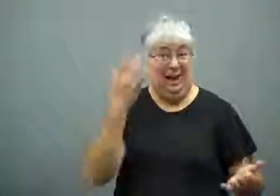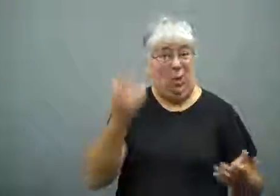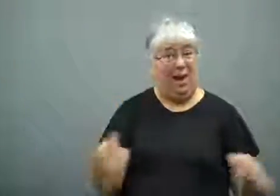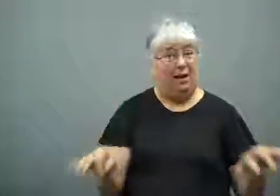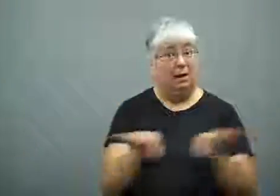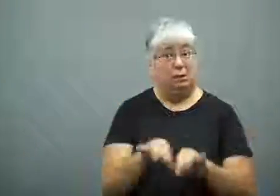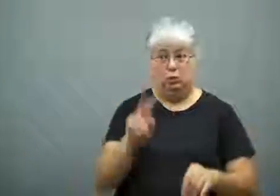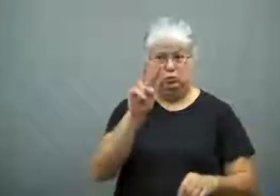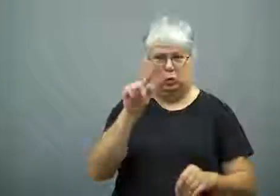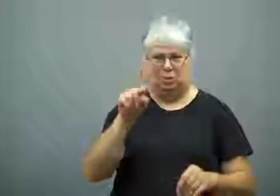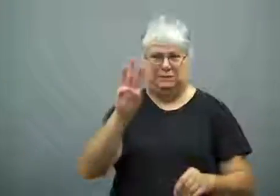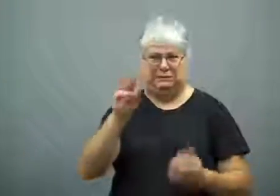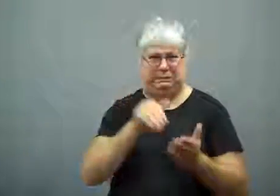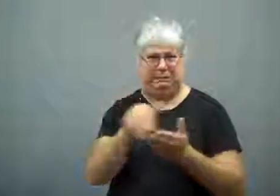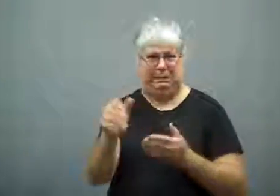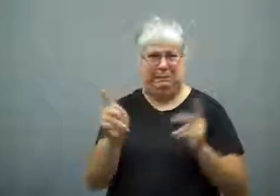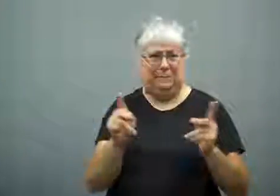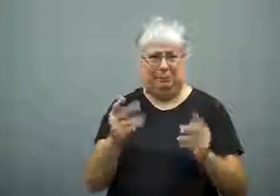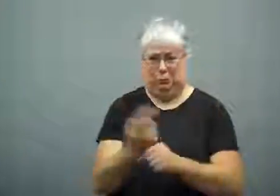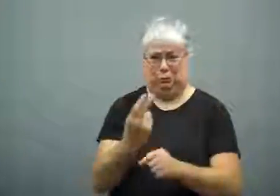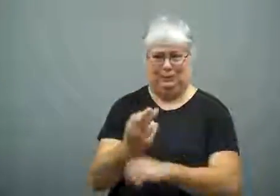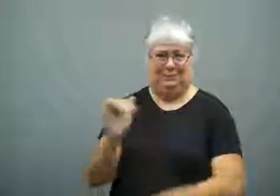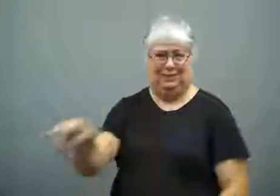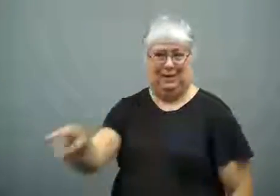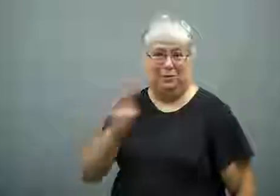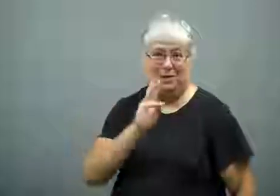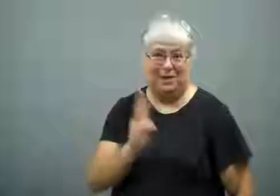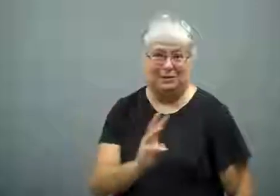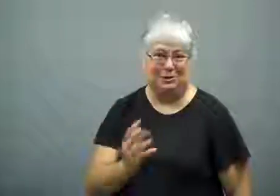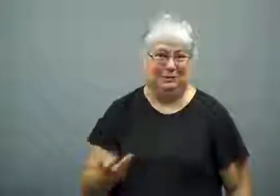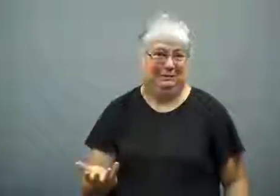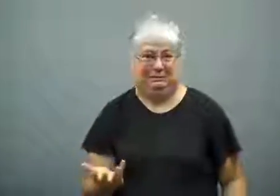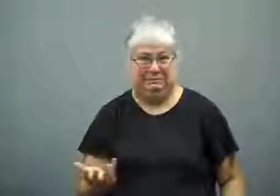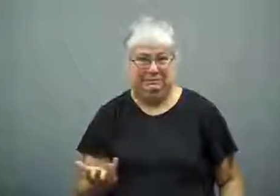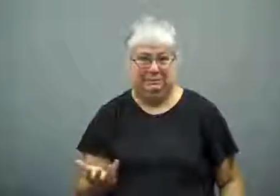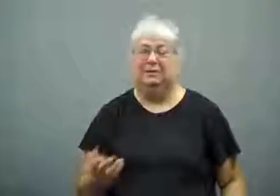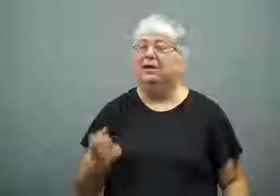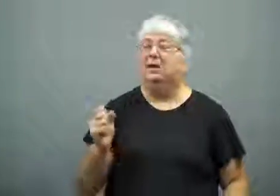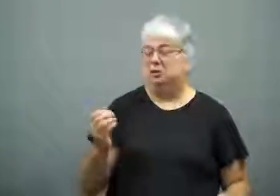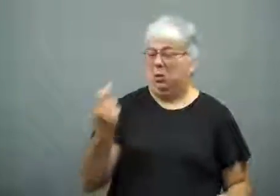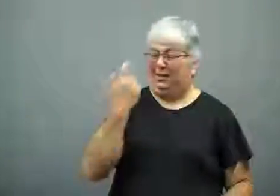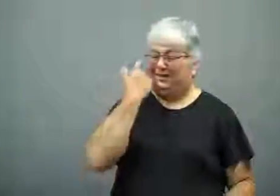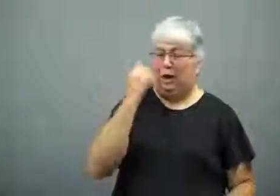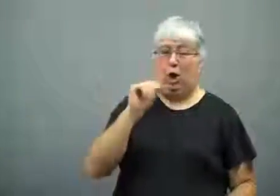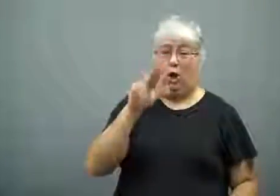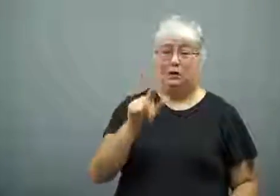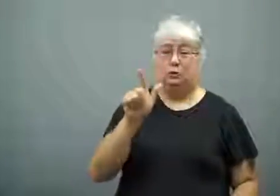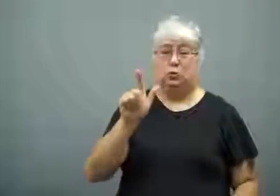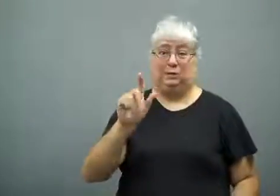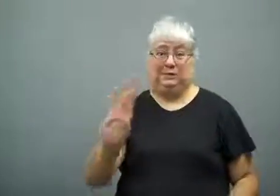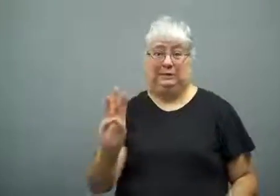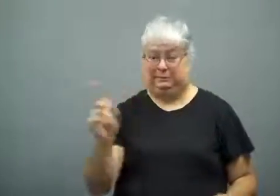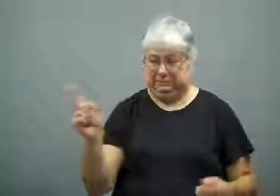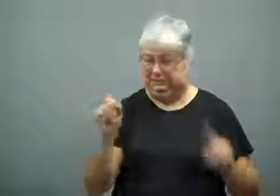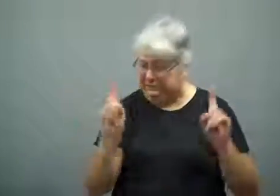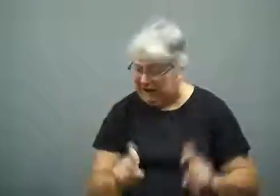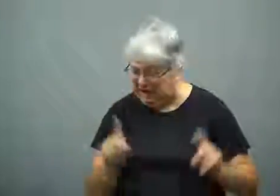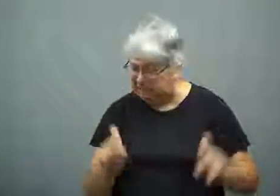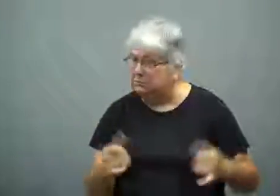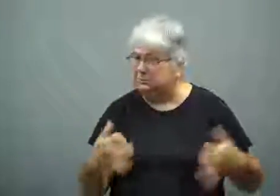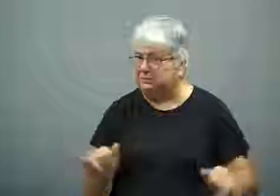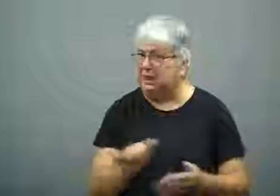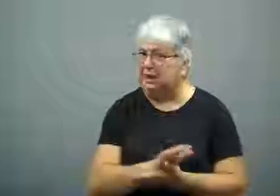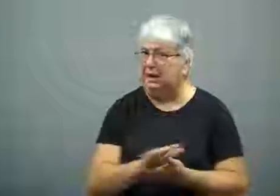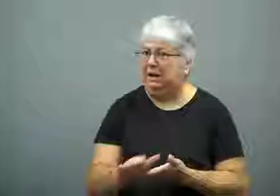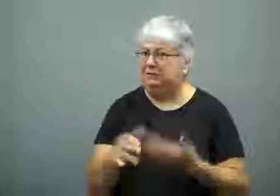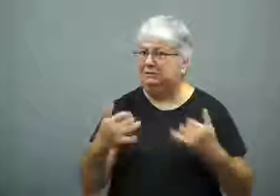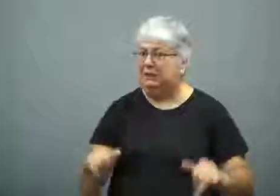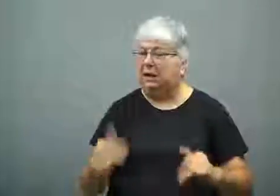It serves a total of 2.6 million people.